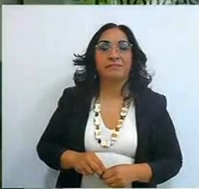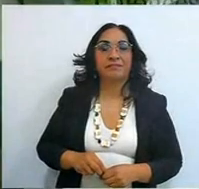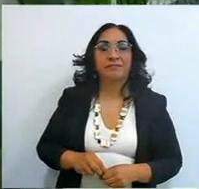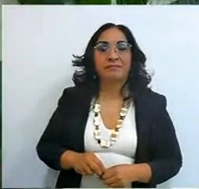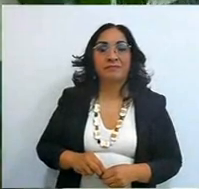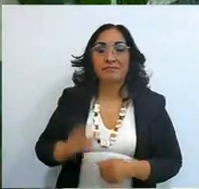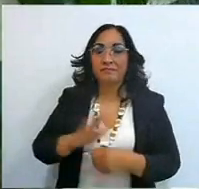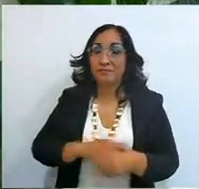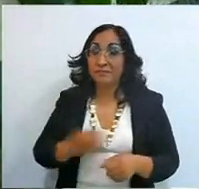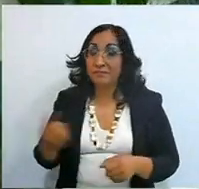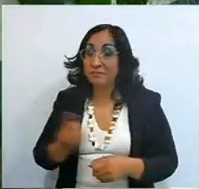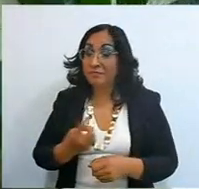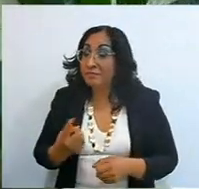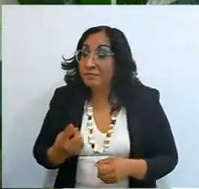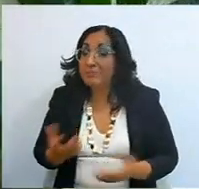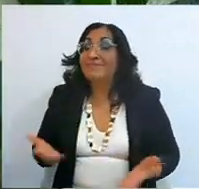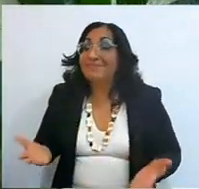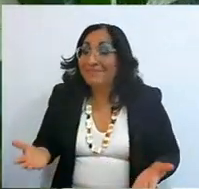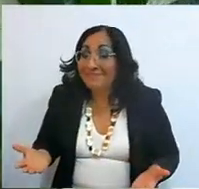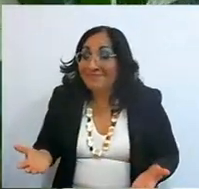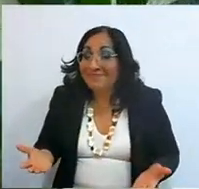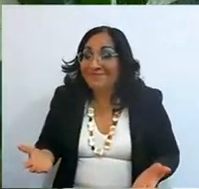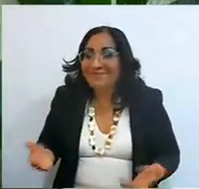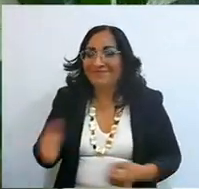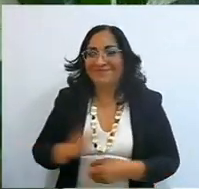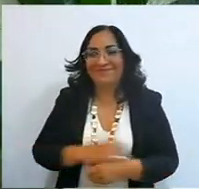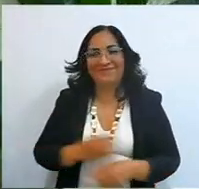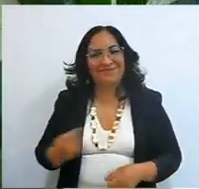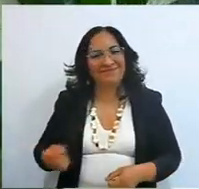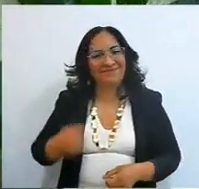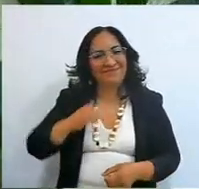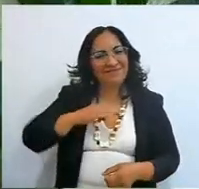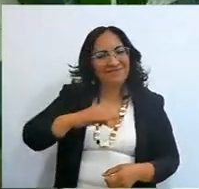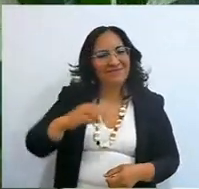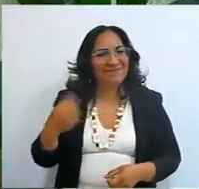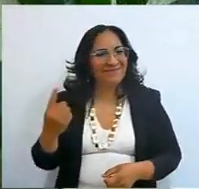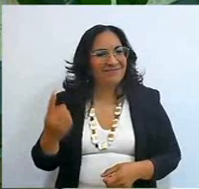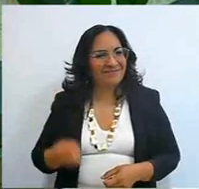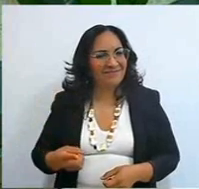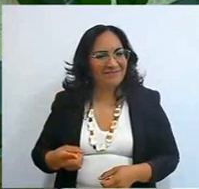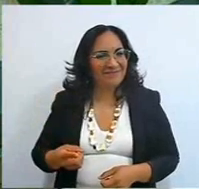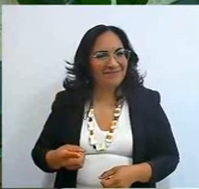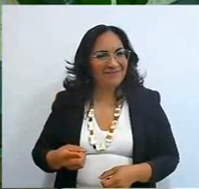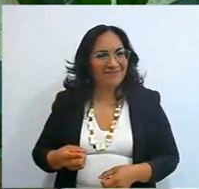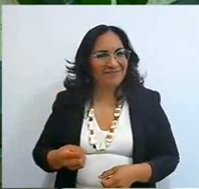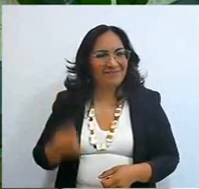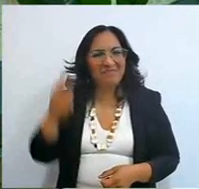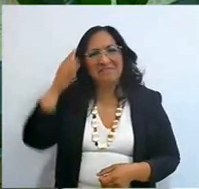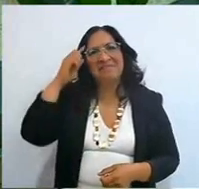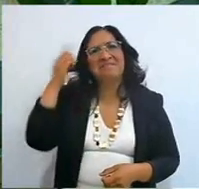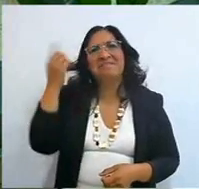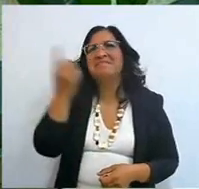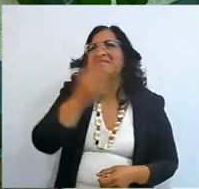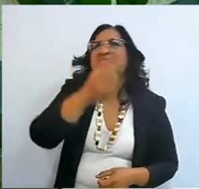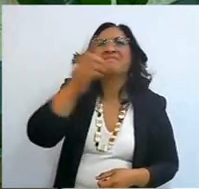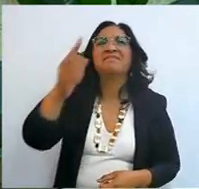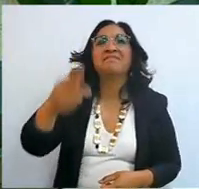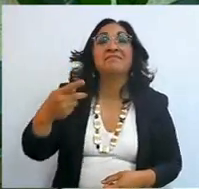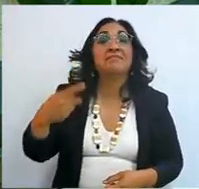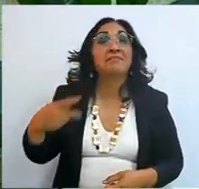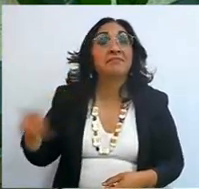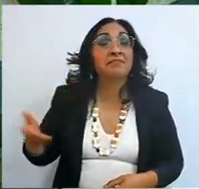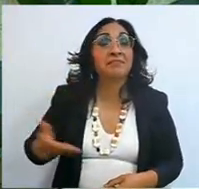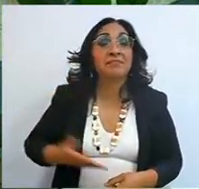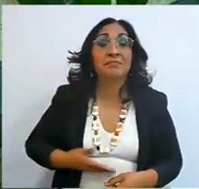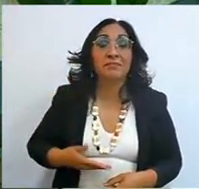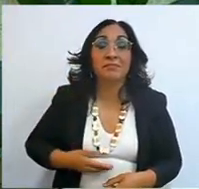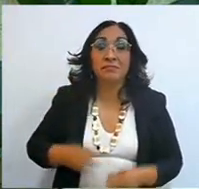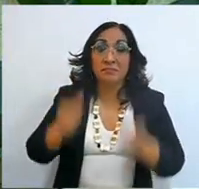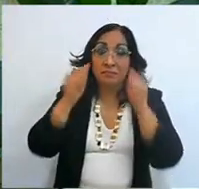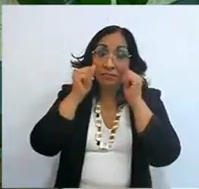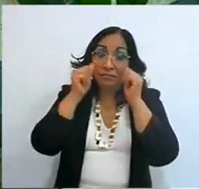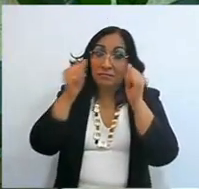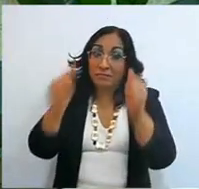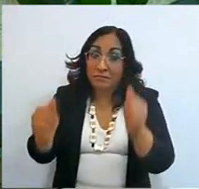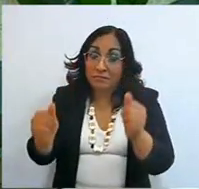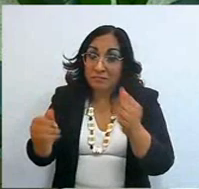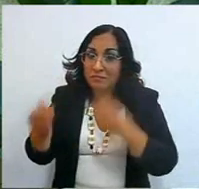because? because it may be that you can get lost, but what happens if I have my heart attentive, my ears,